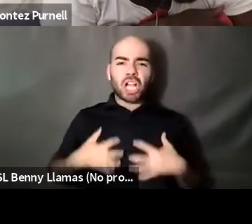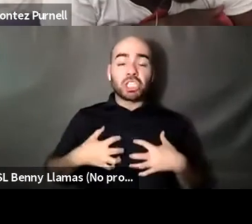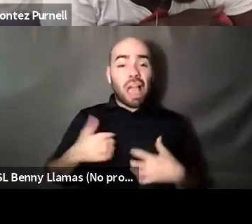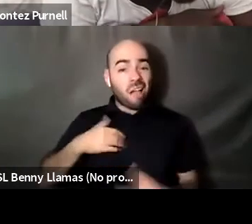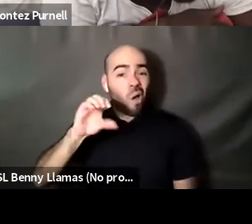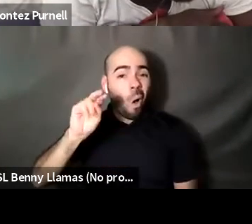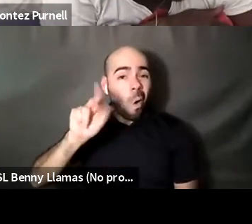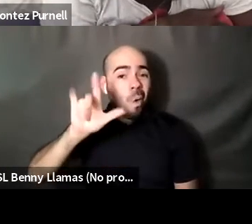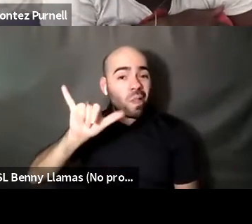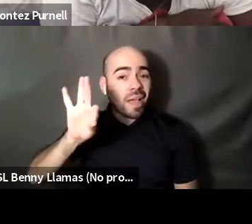Randa Jarrar she/they: I so